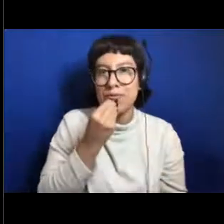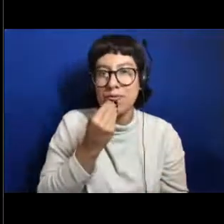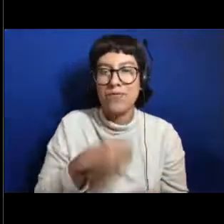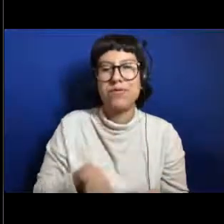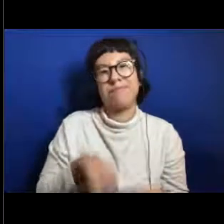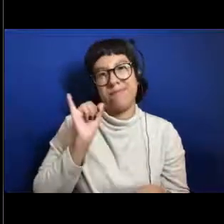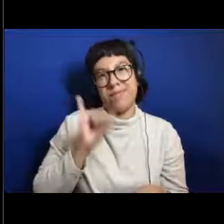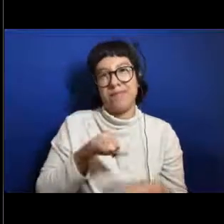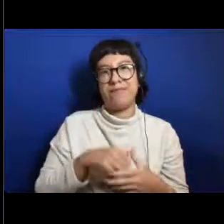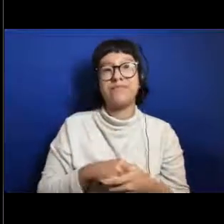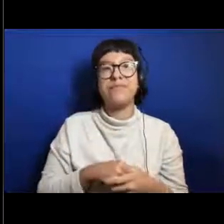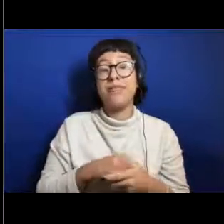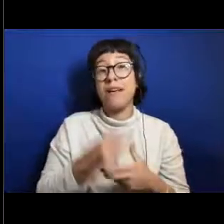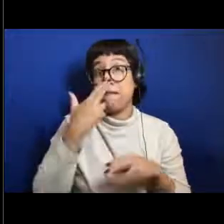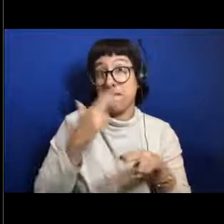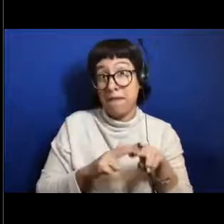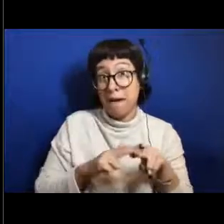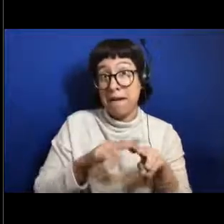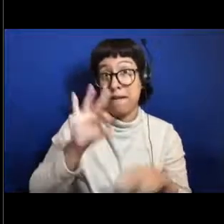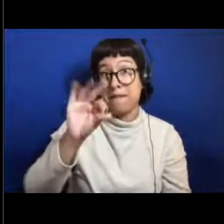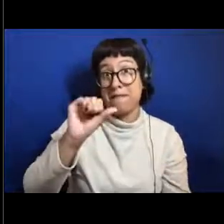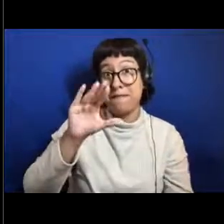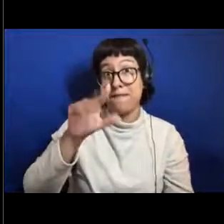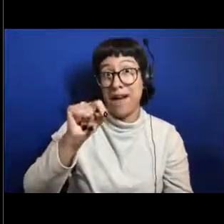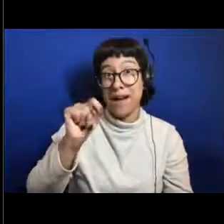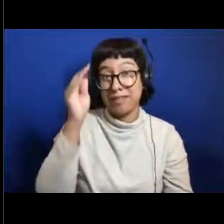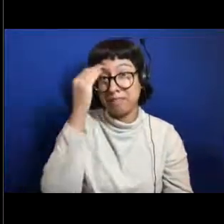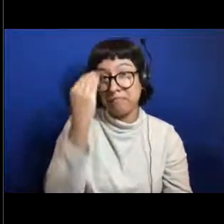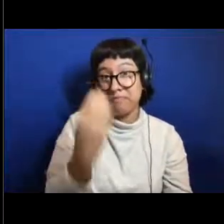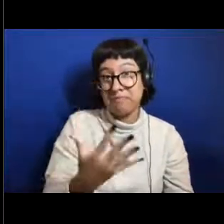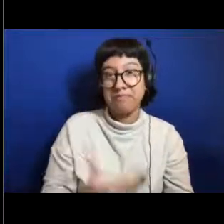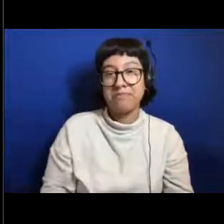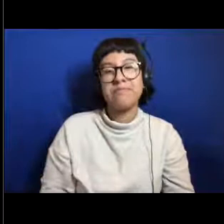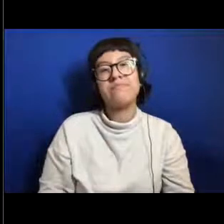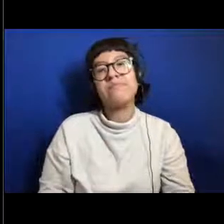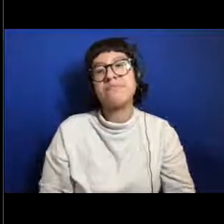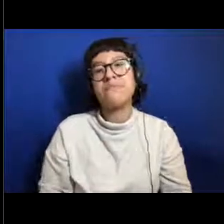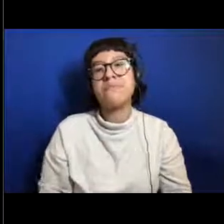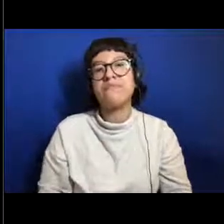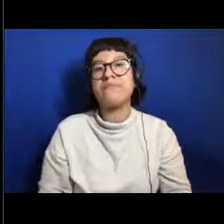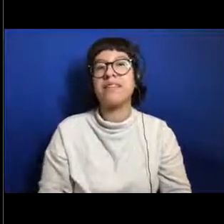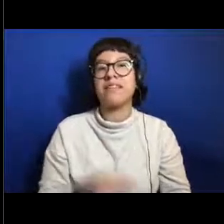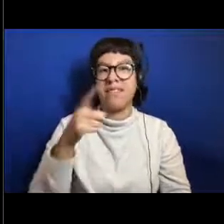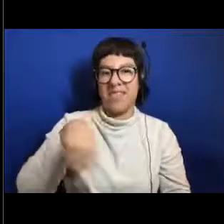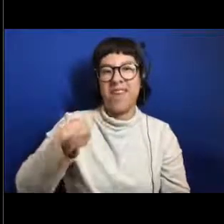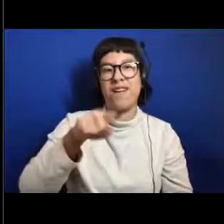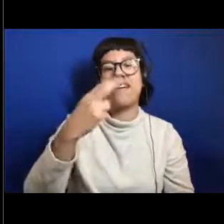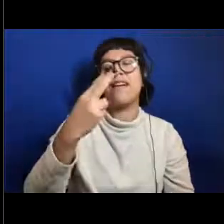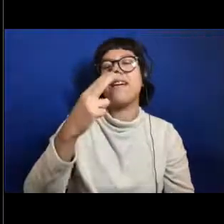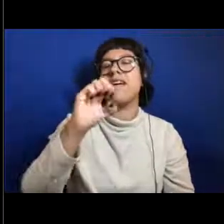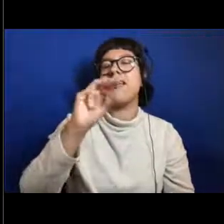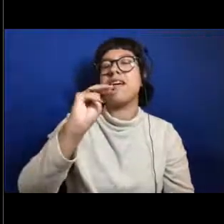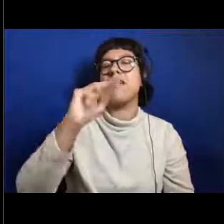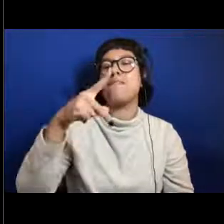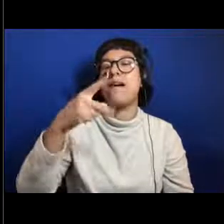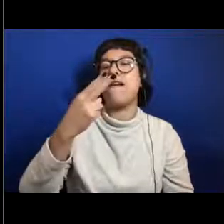And a really fun fact about this whole group of organisms is that they're hermaphrodites, which means that they're both male and female,